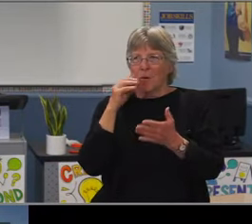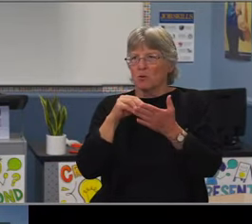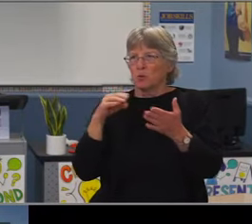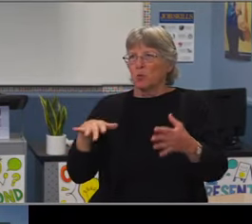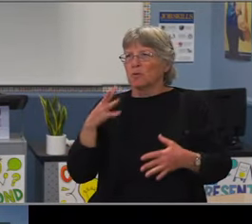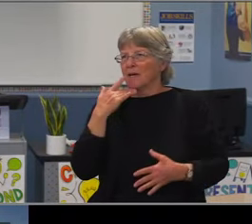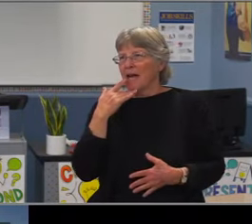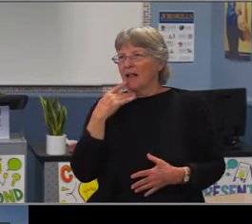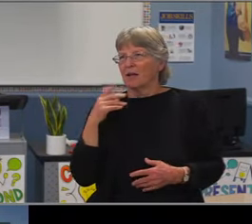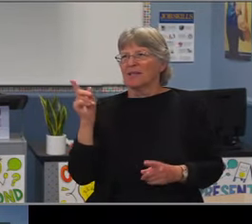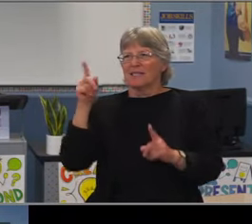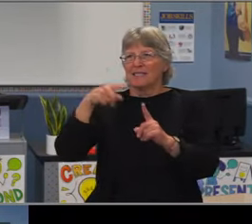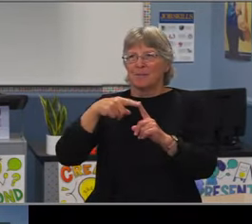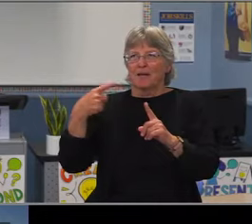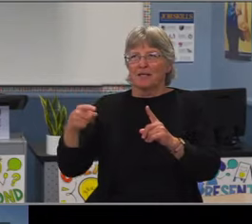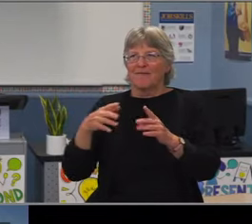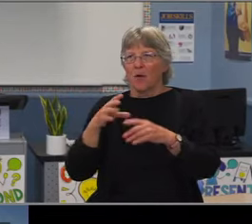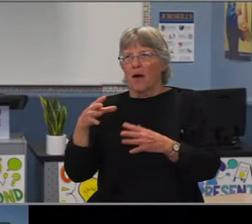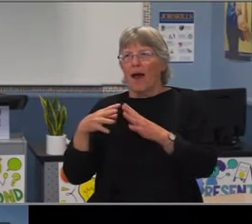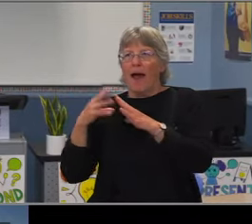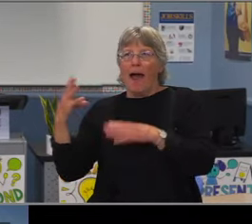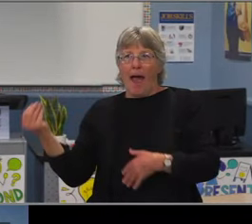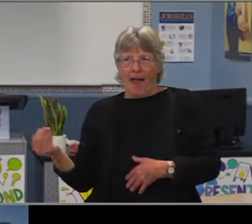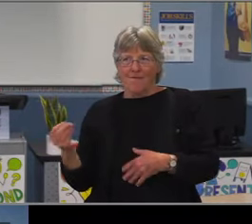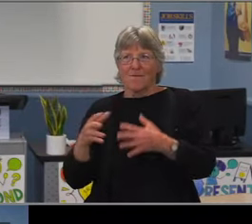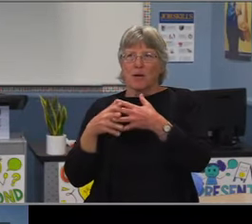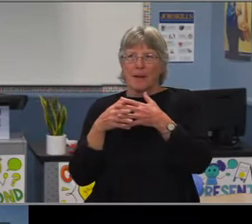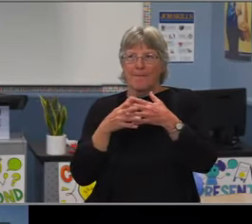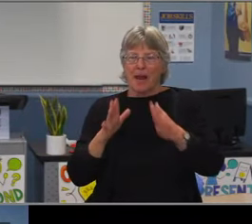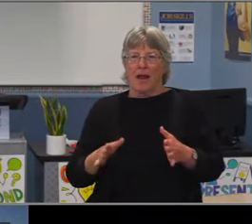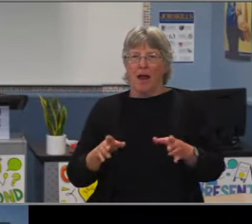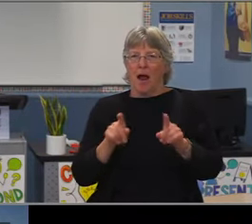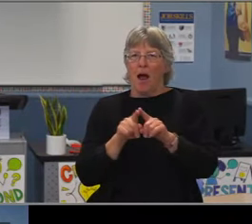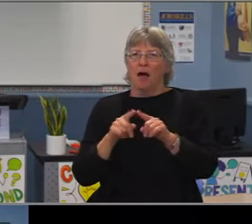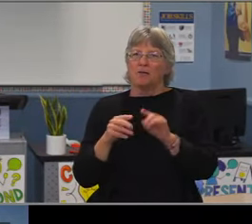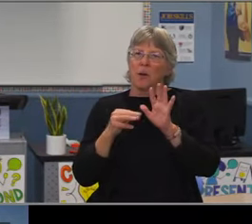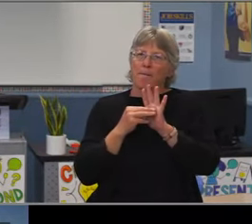I've had the honor to be with you on several occasions to sit with you at dinner,